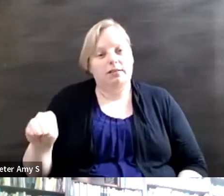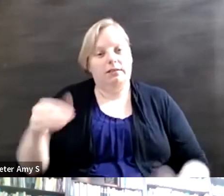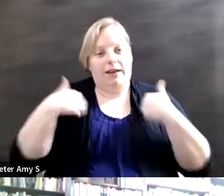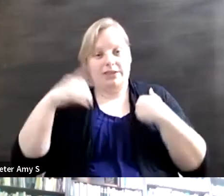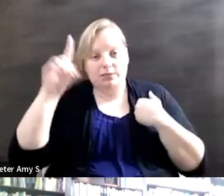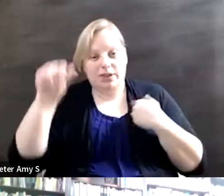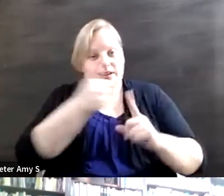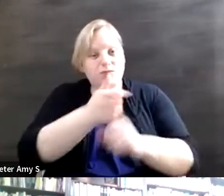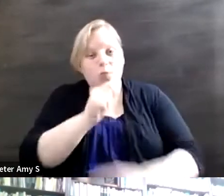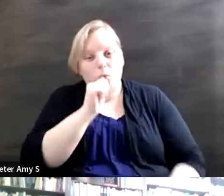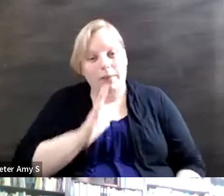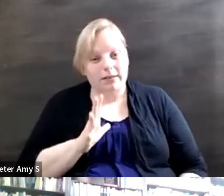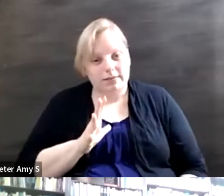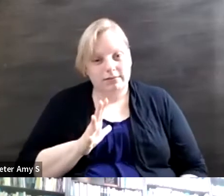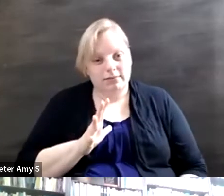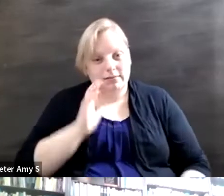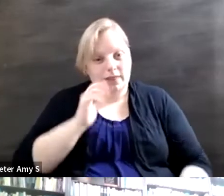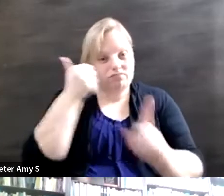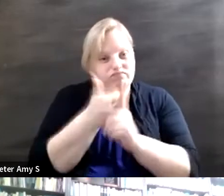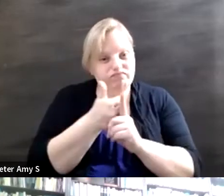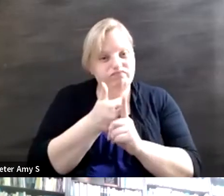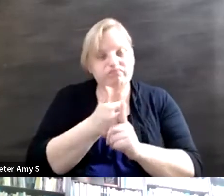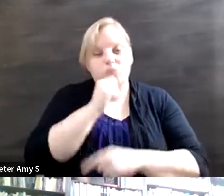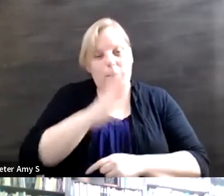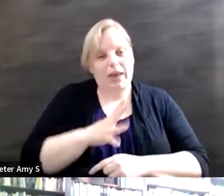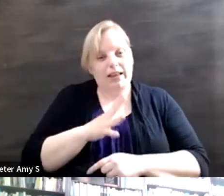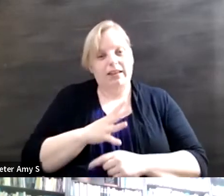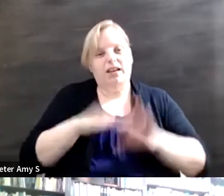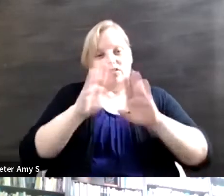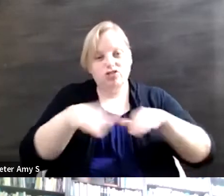and that this affects them, children's movement, that's these children have disabilities too,